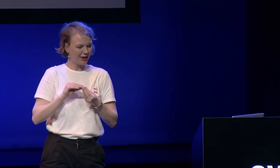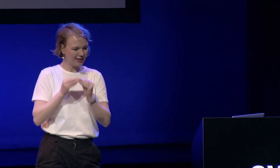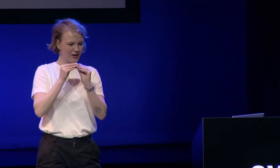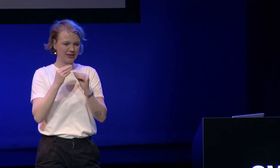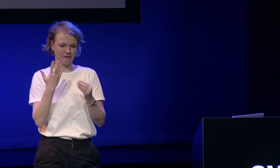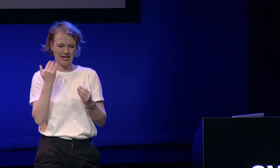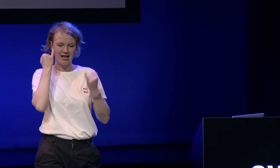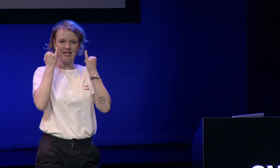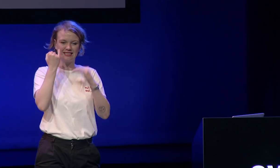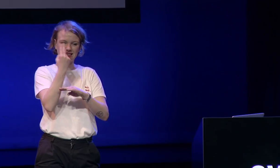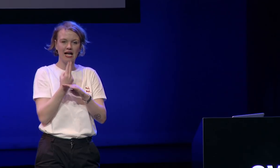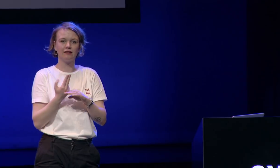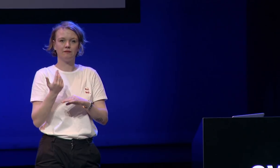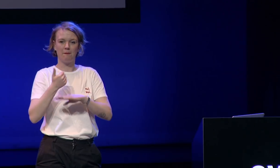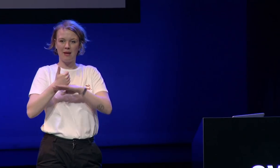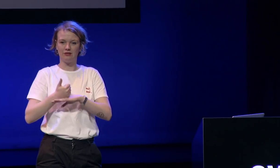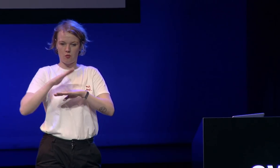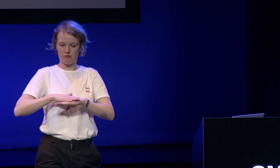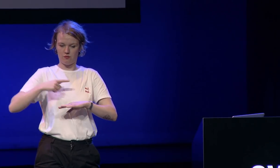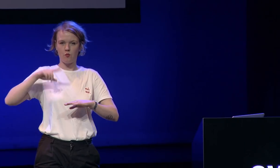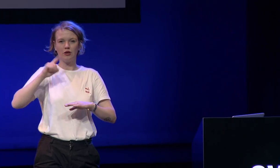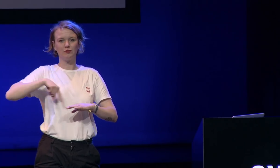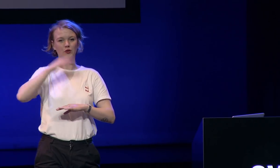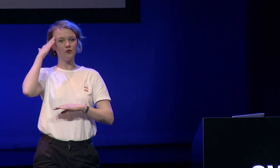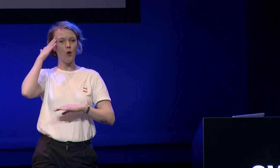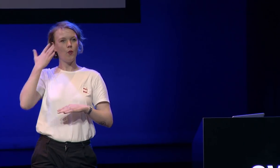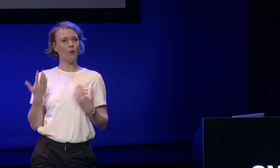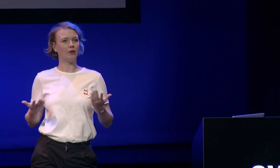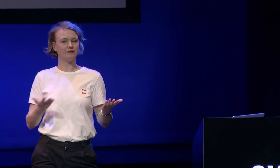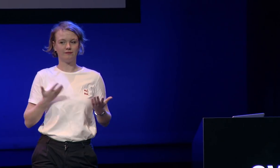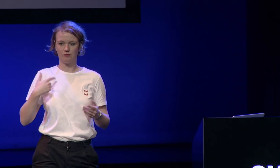designers want to generate ideas and designs based on what we know that's